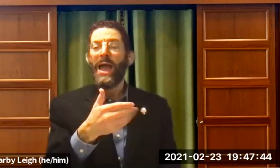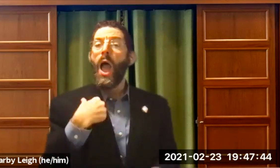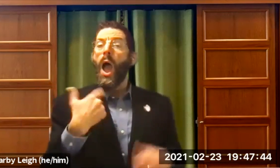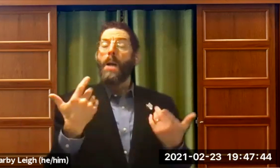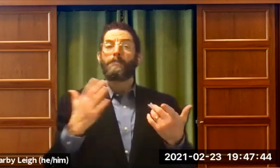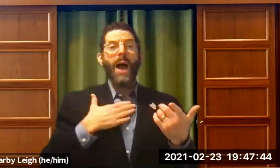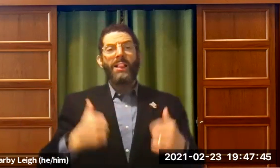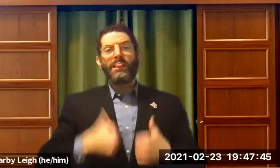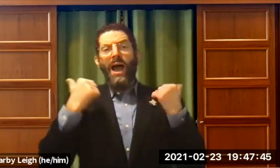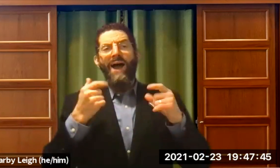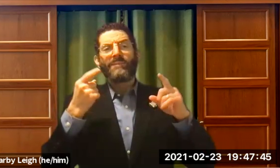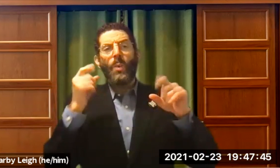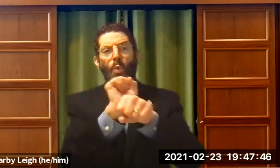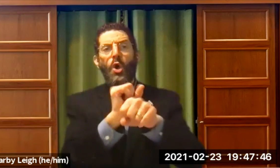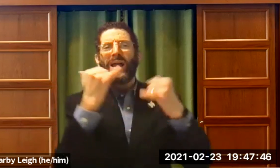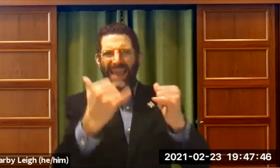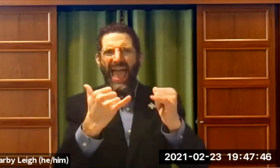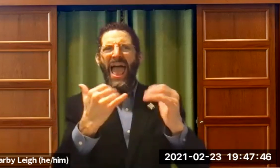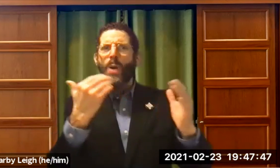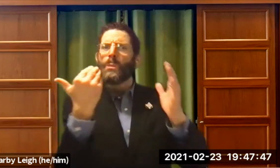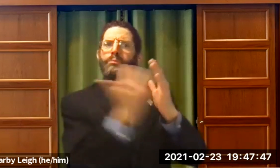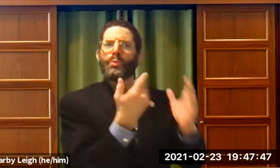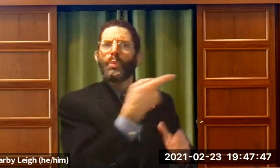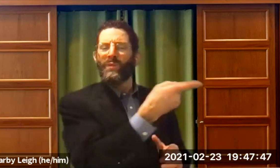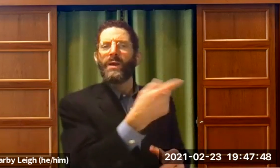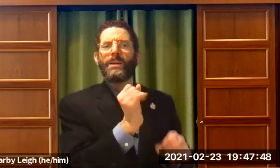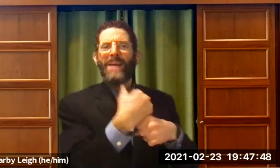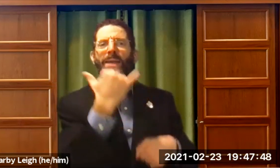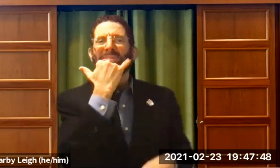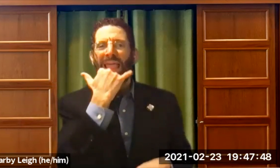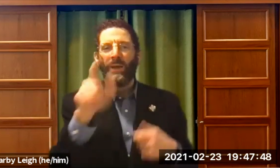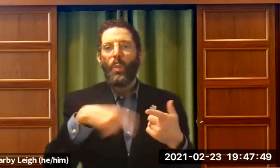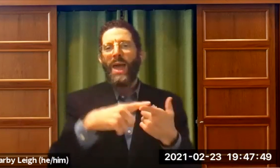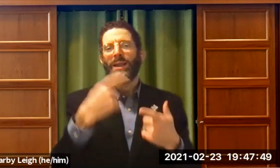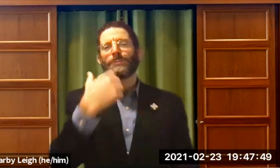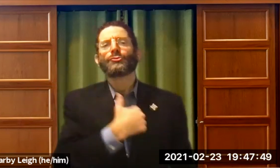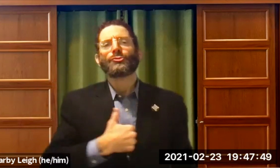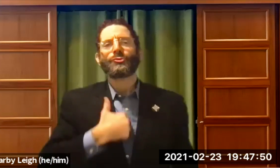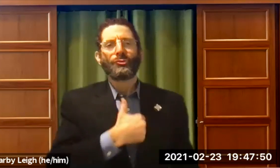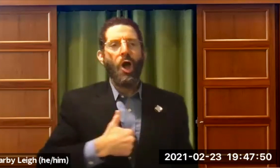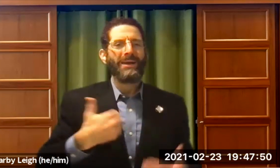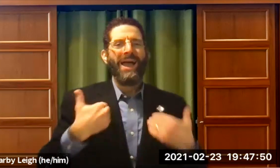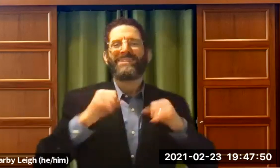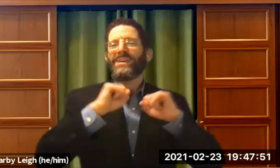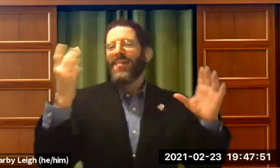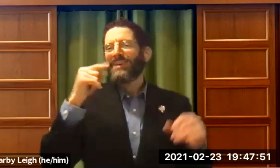there. And so my life's work now is to prove that some people made a mistake